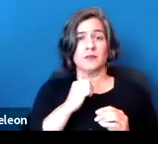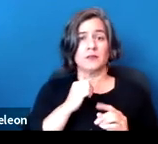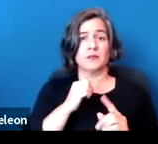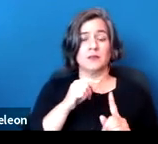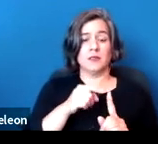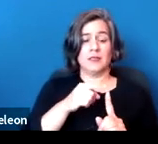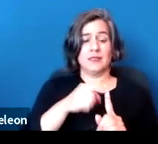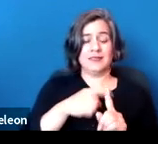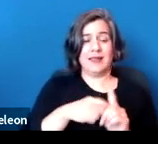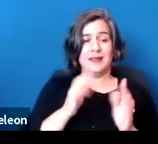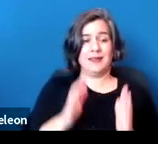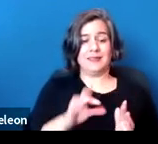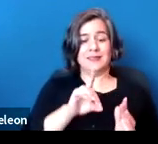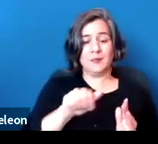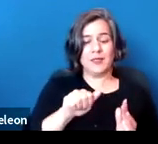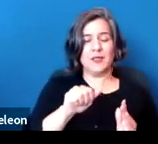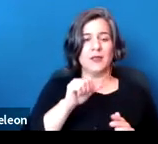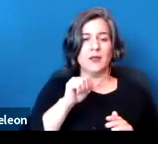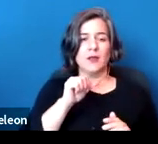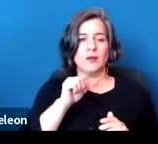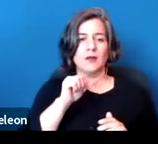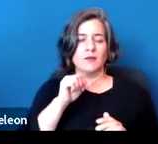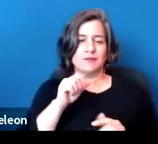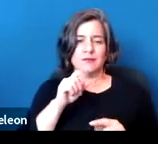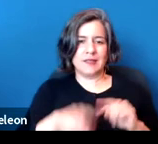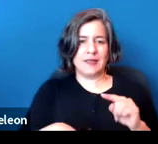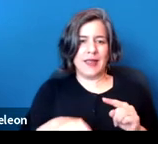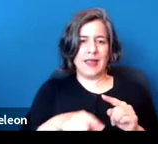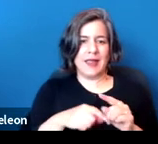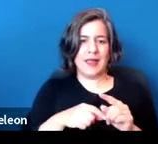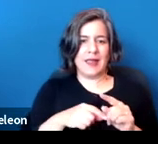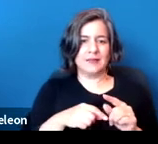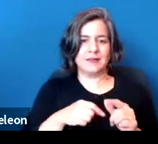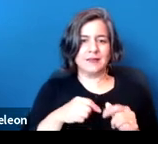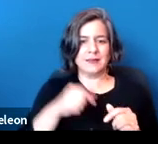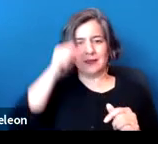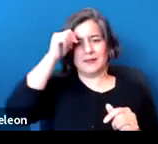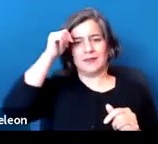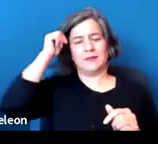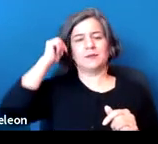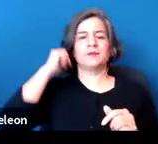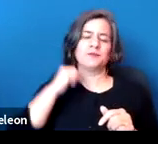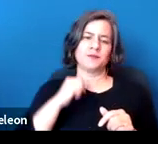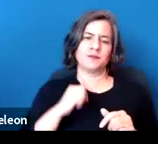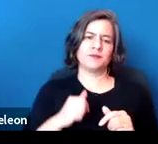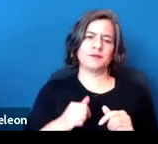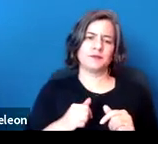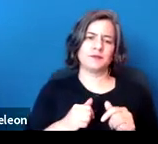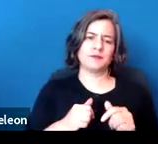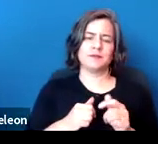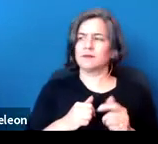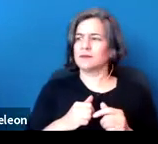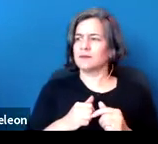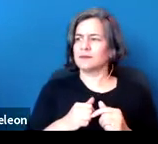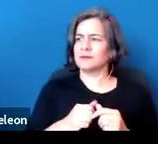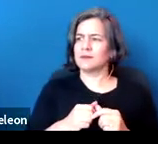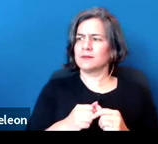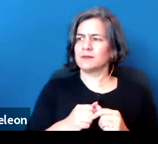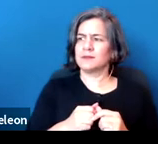is that what you're generally starting with is not reasonable accommodation